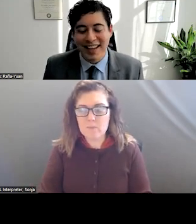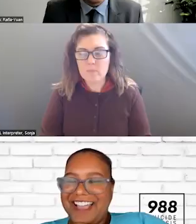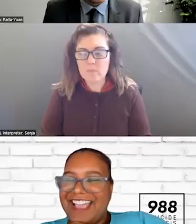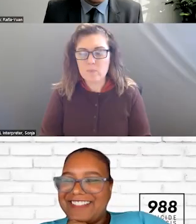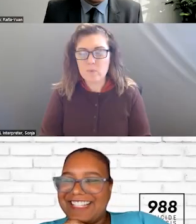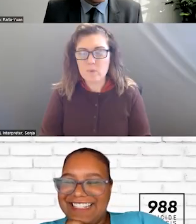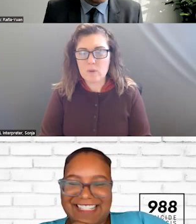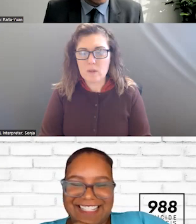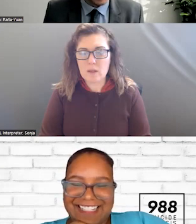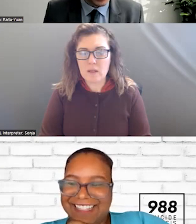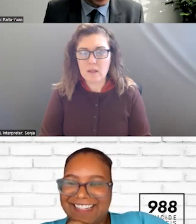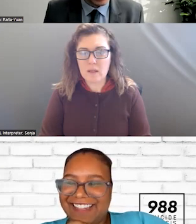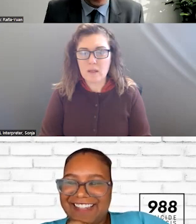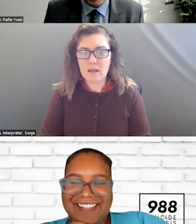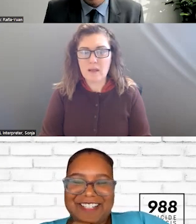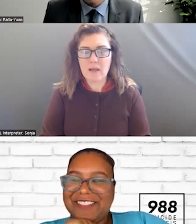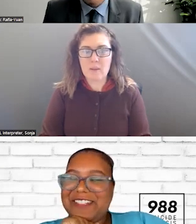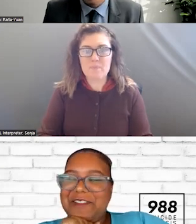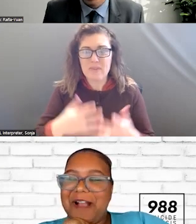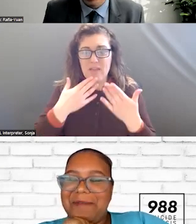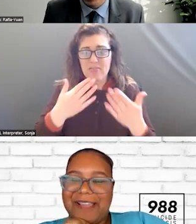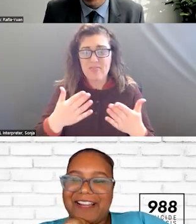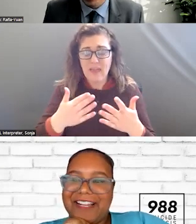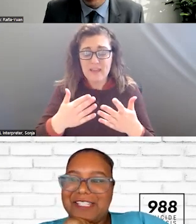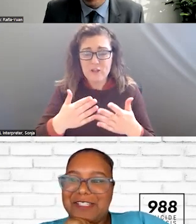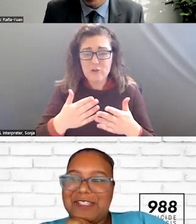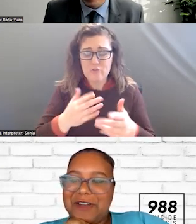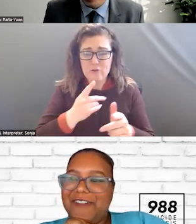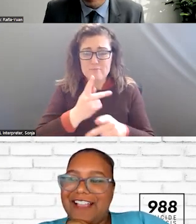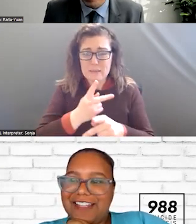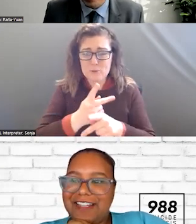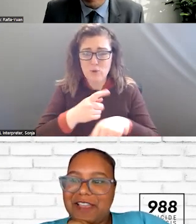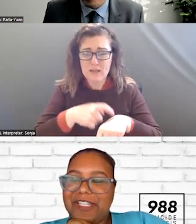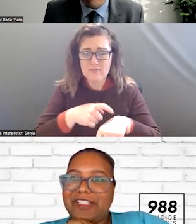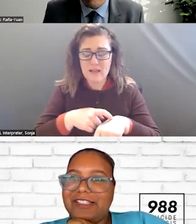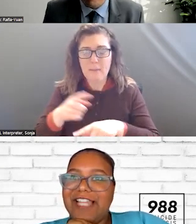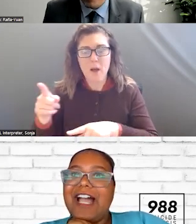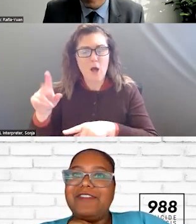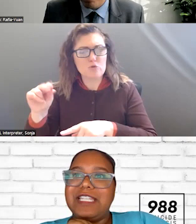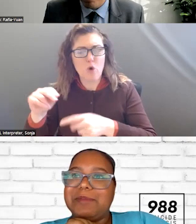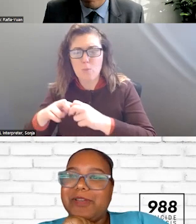THANK YOU FOR KEEPING ME ON TRACK. : NO PROBLEM, ERIC. THIS IS SO FASCINATING. WE CAN DIVE DEEP